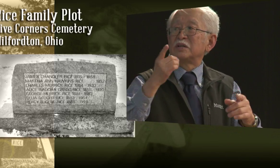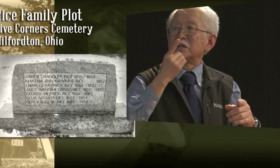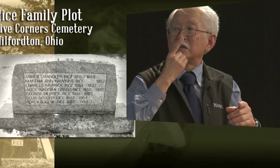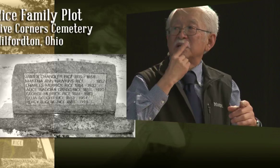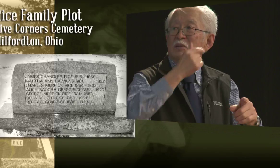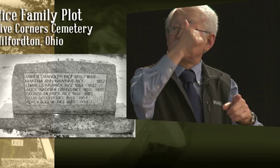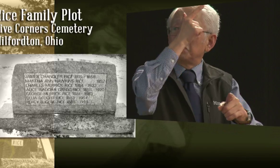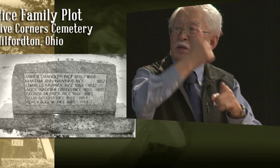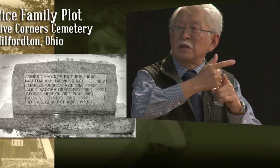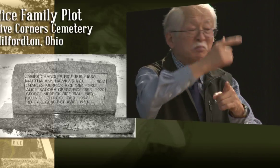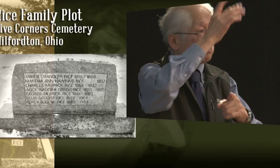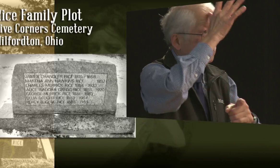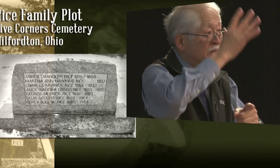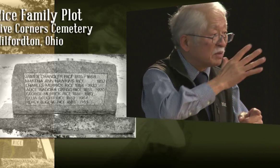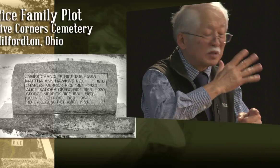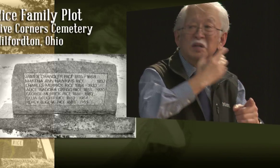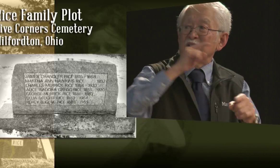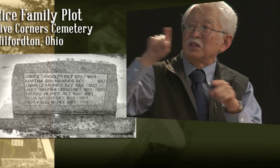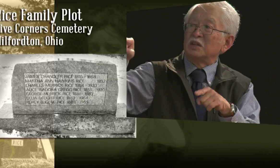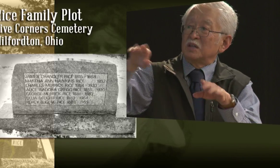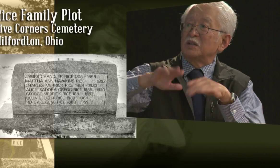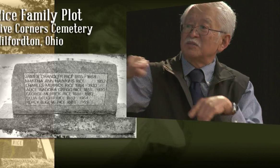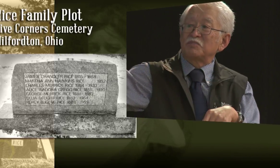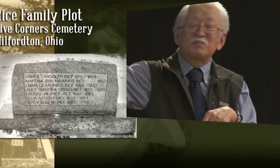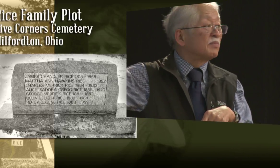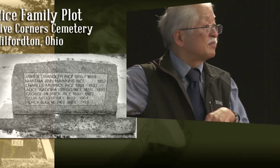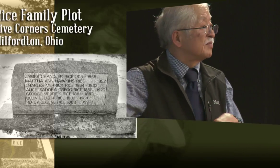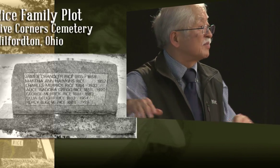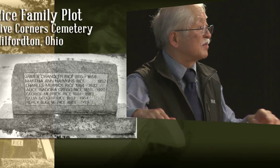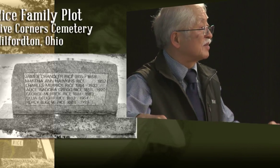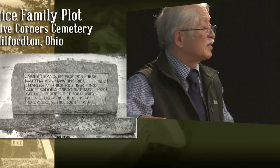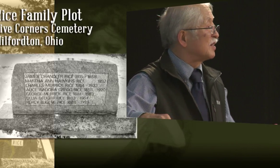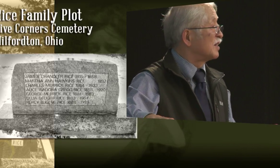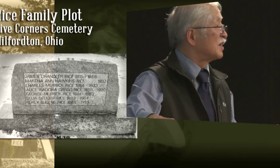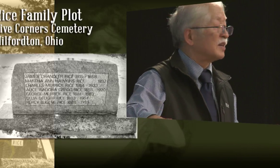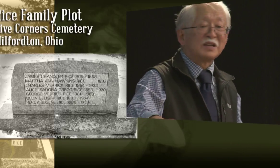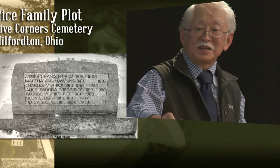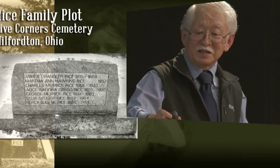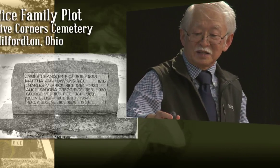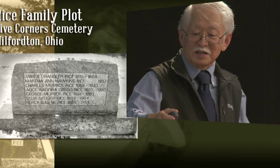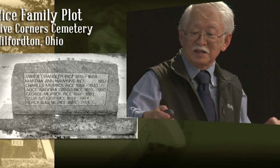You see that her brother and her parents are also buried there; it's a family plot.